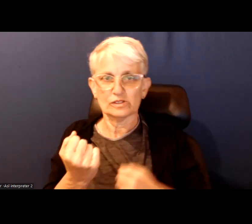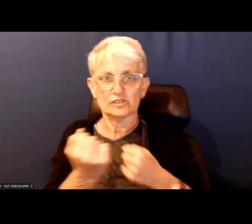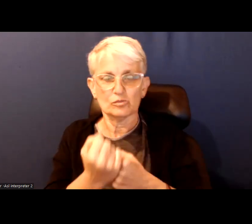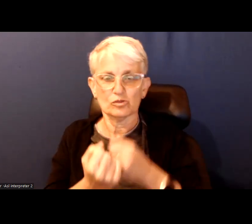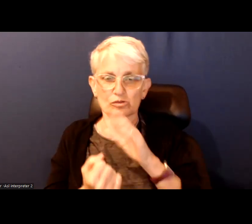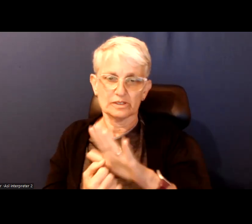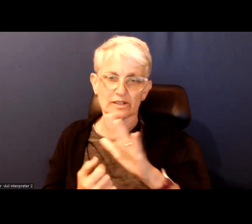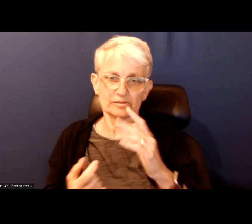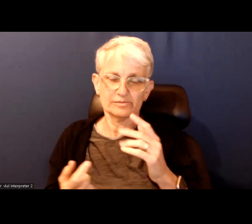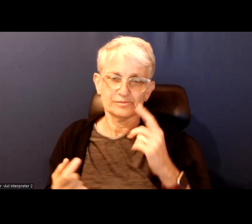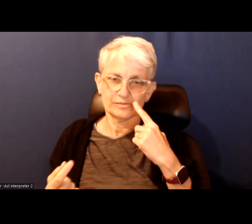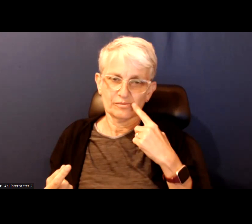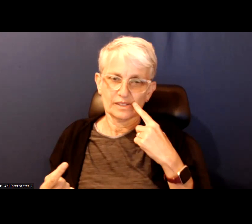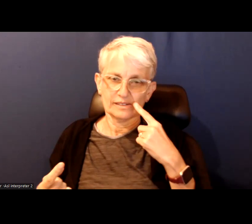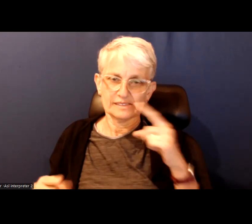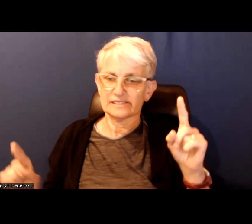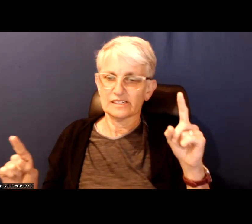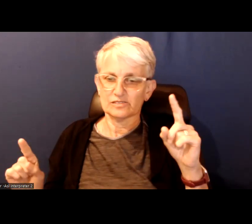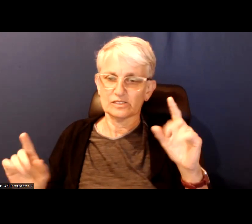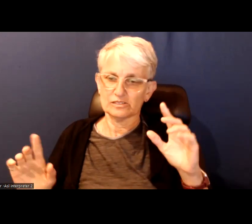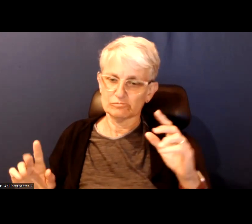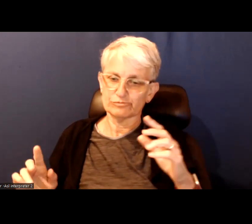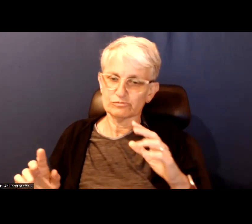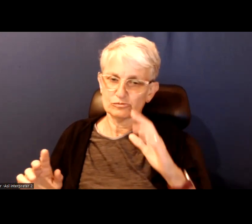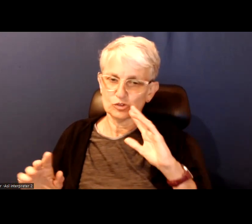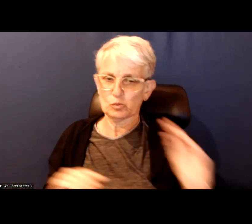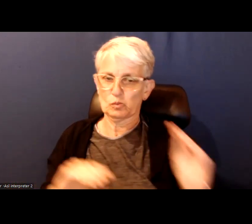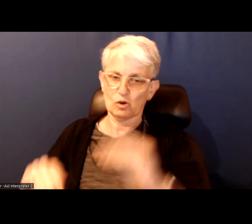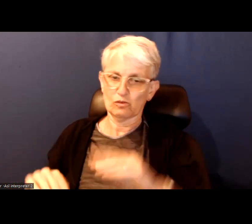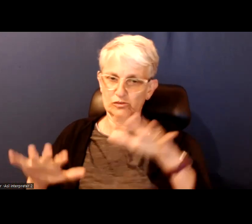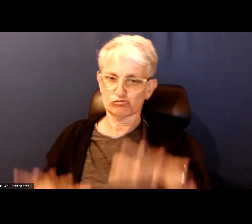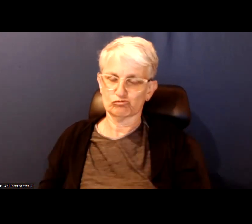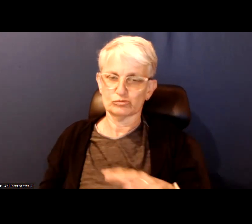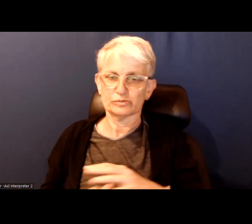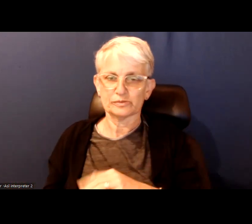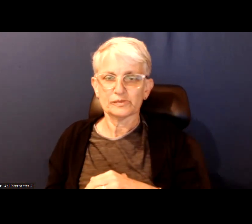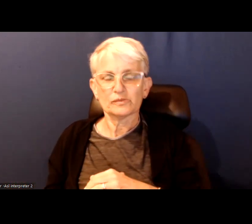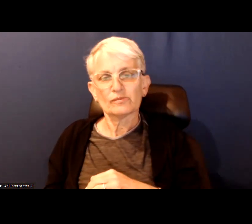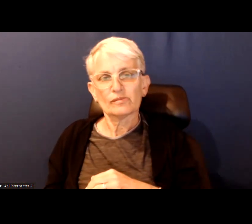successful journey as new arrivals in the city.